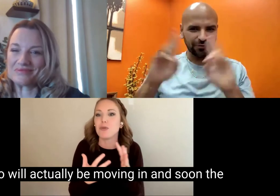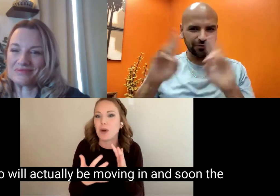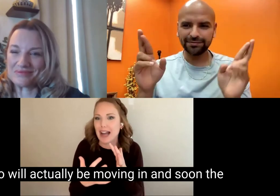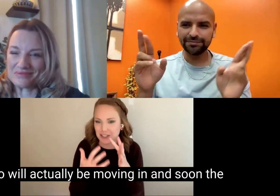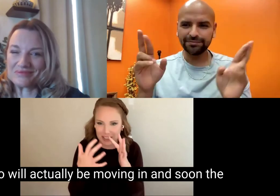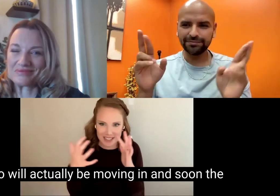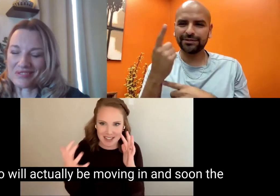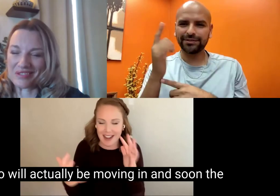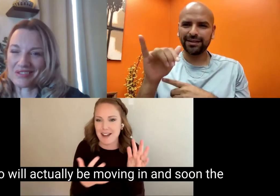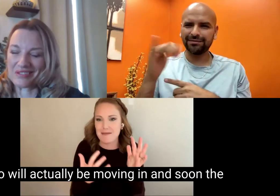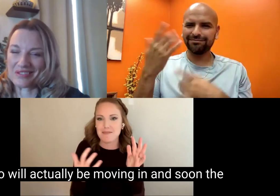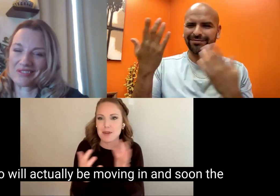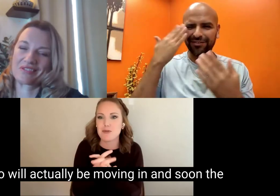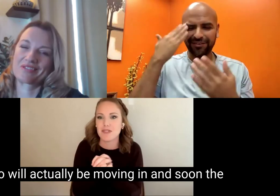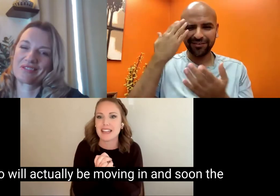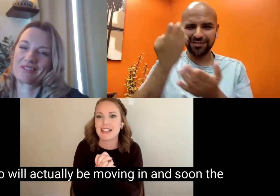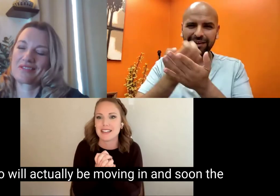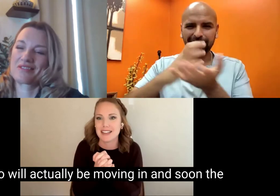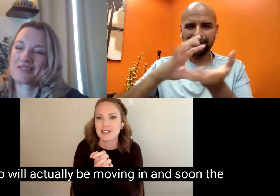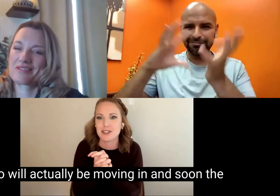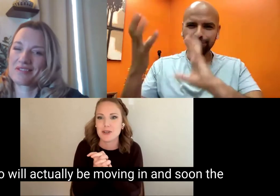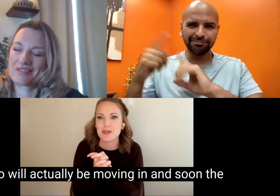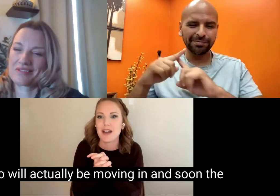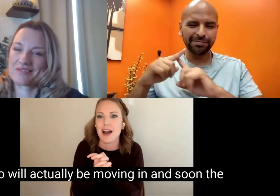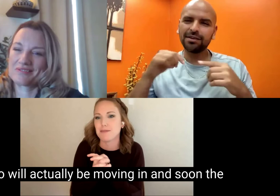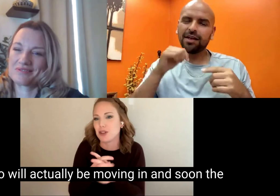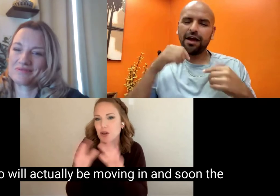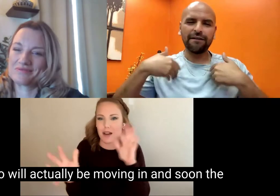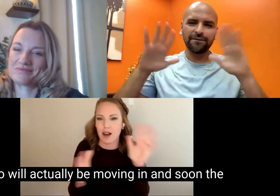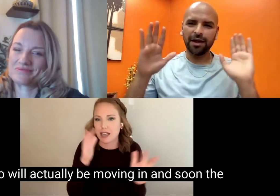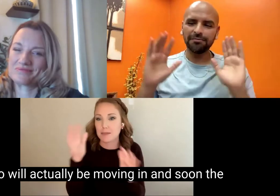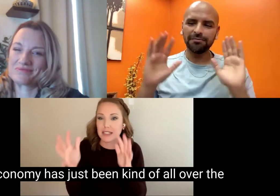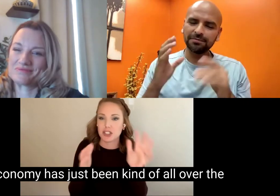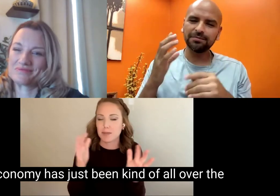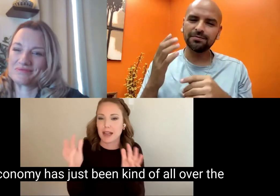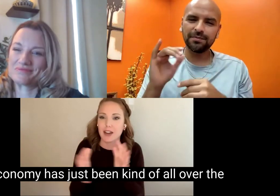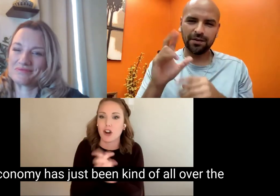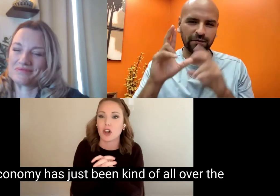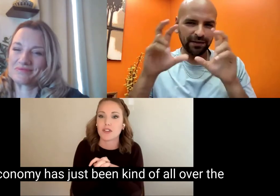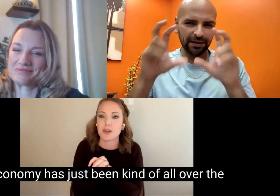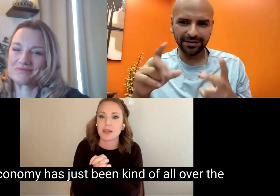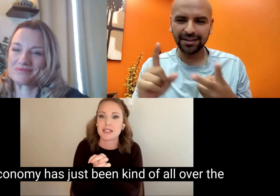So will actually be moving in and soon the economy has just been kind of all over the